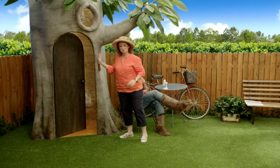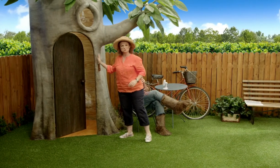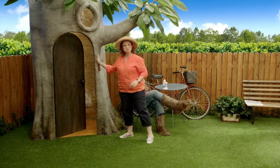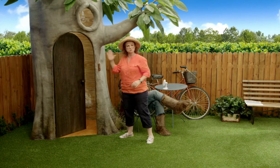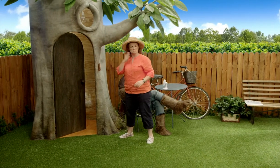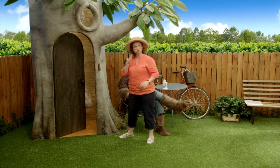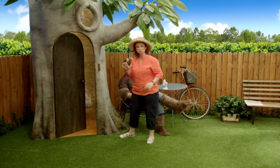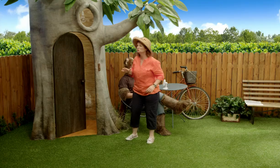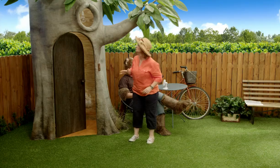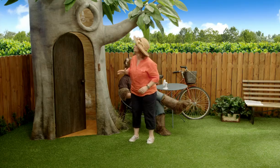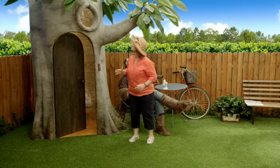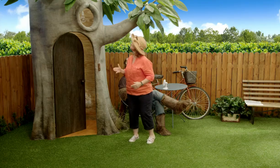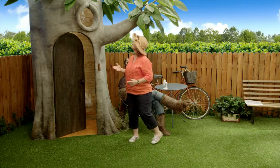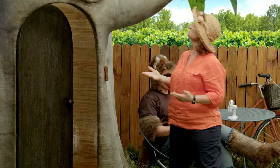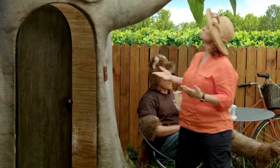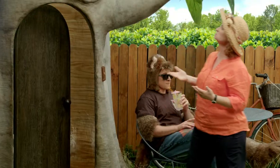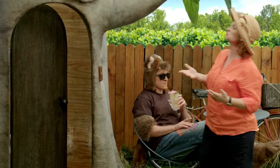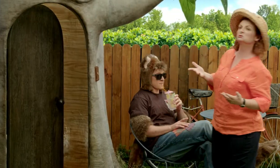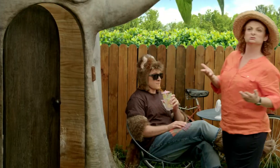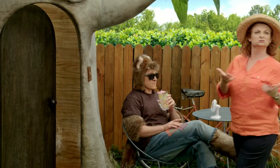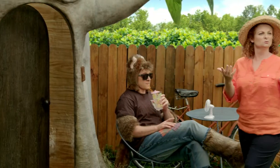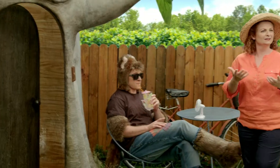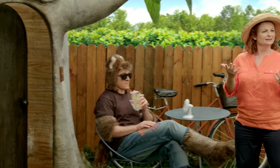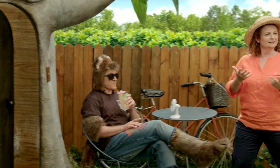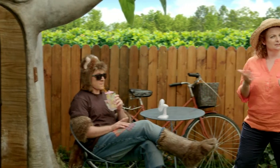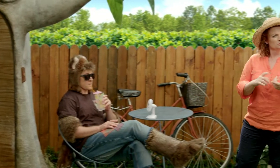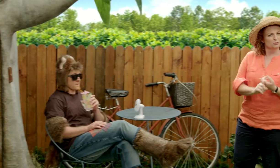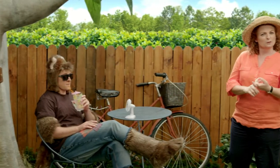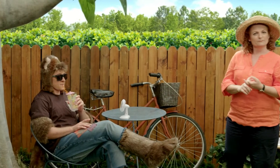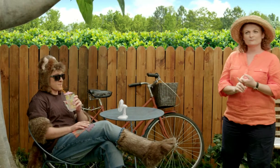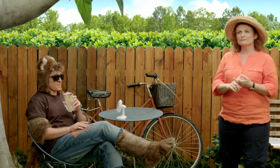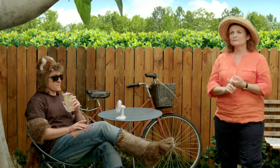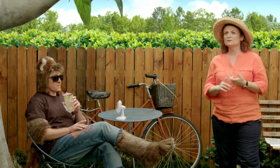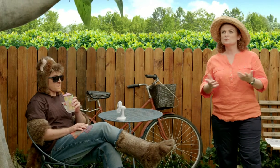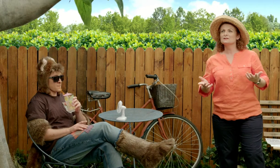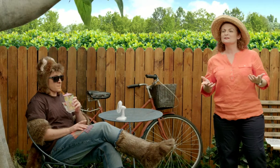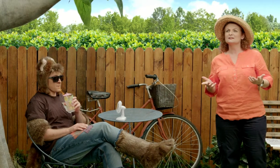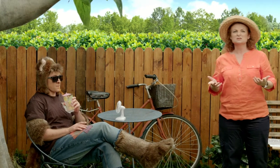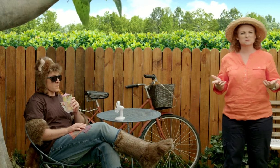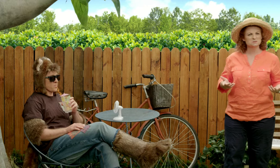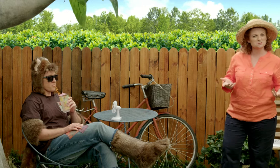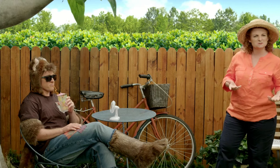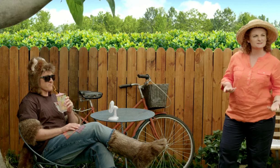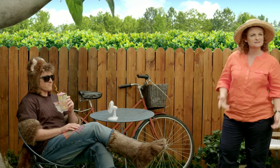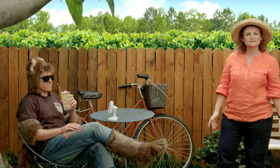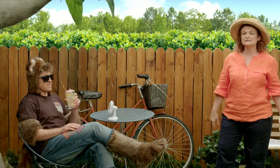Ooh! Even his tree house is hot, but where's Possum? Hmmm.